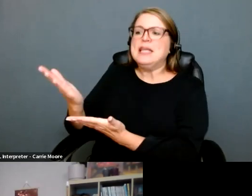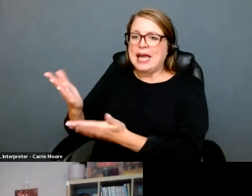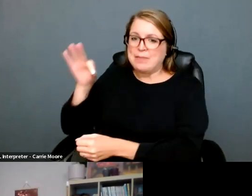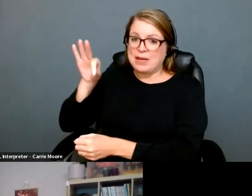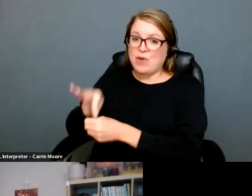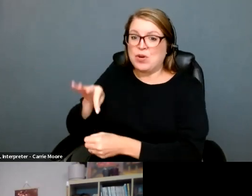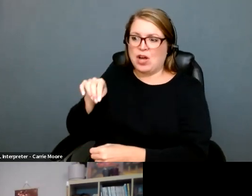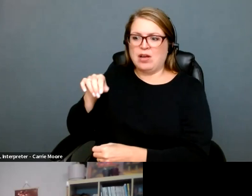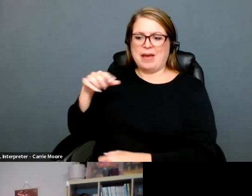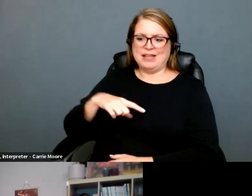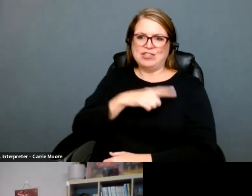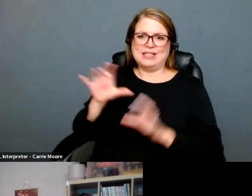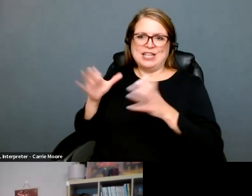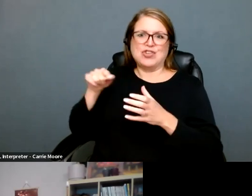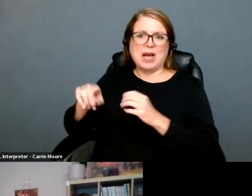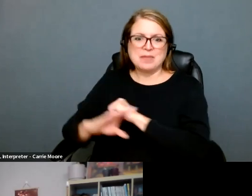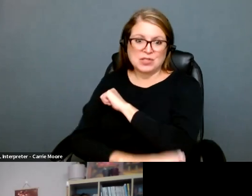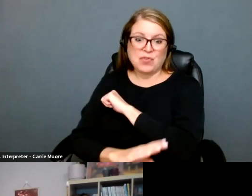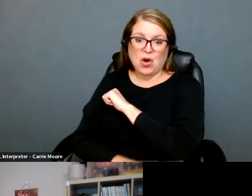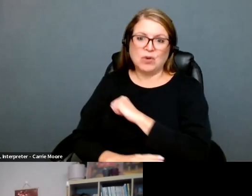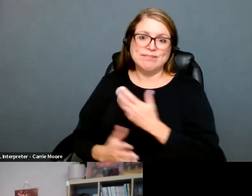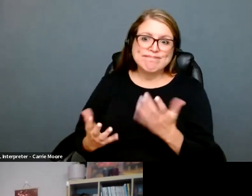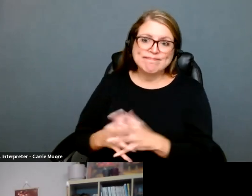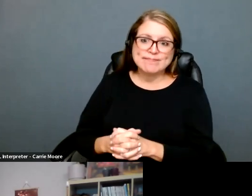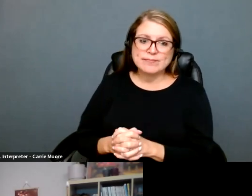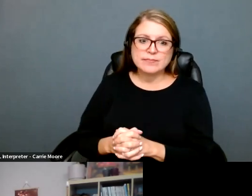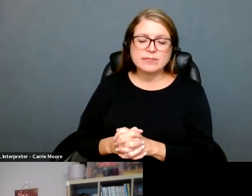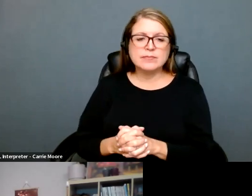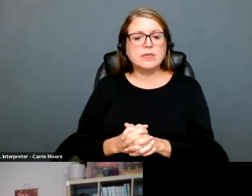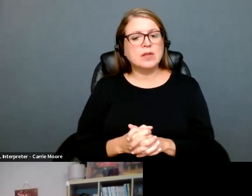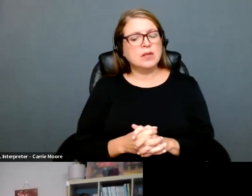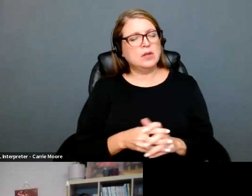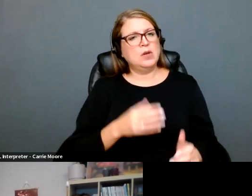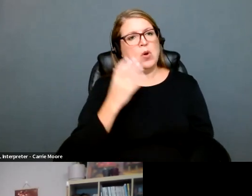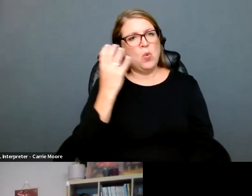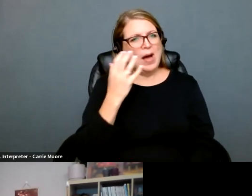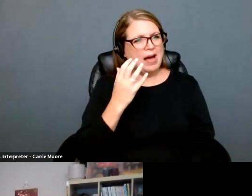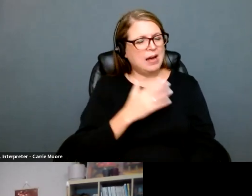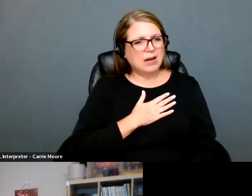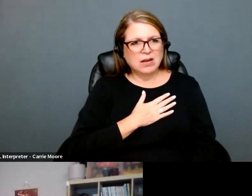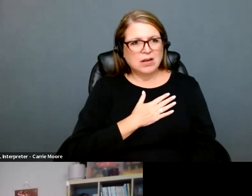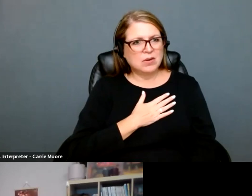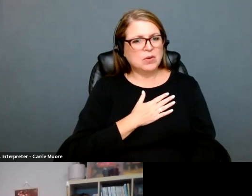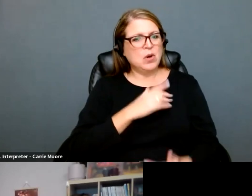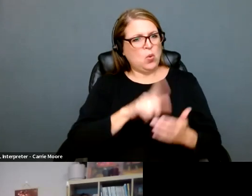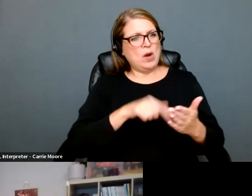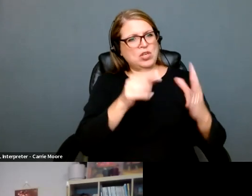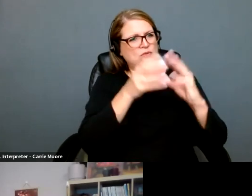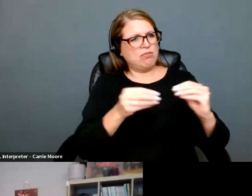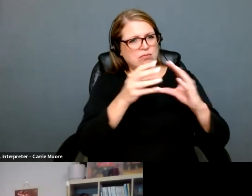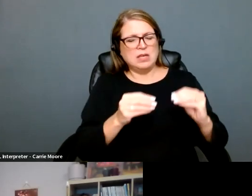affirming care ban from passing and becoming law. >> SANDY: